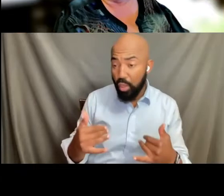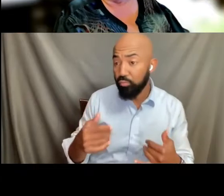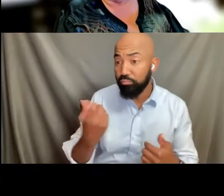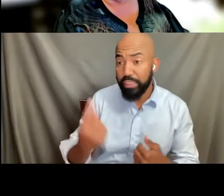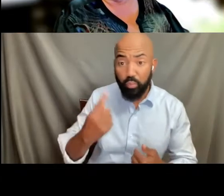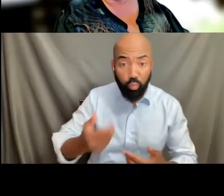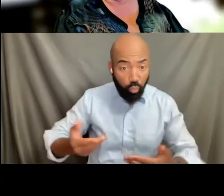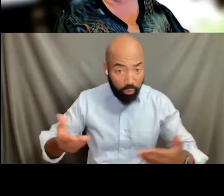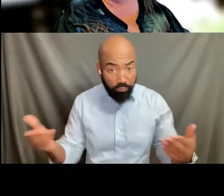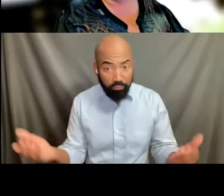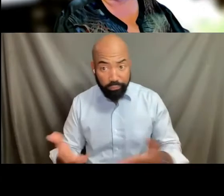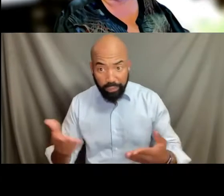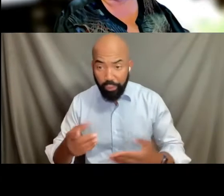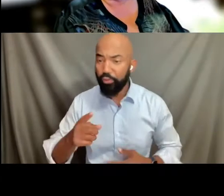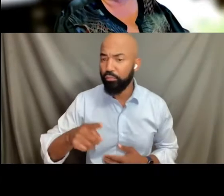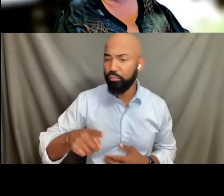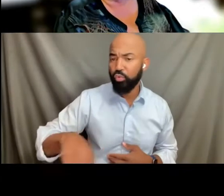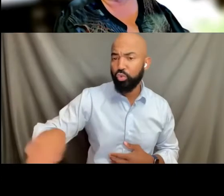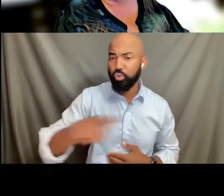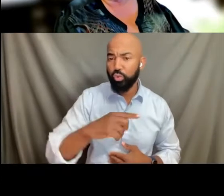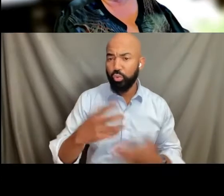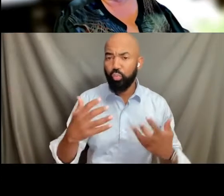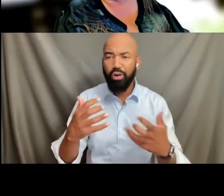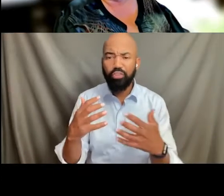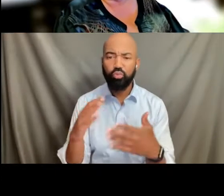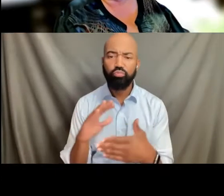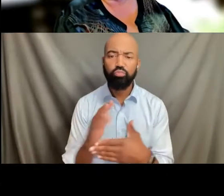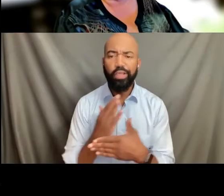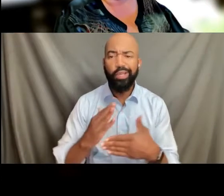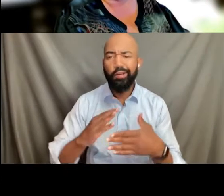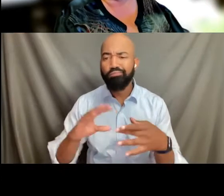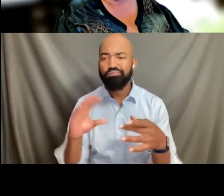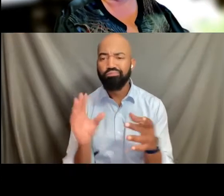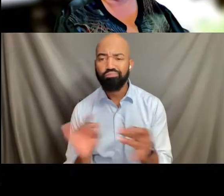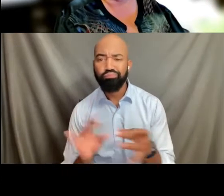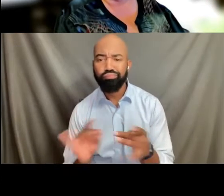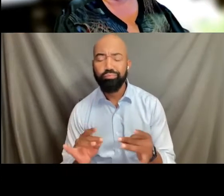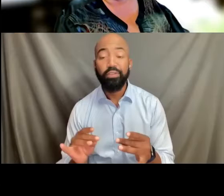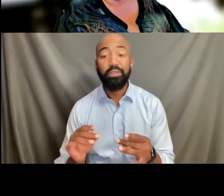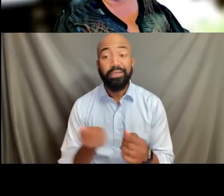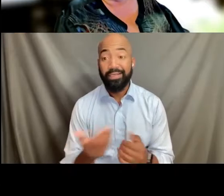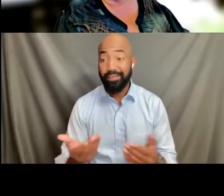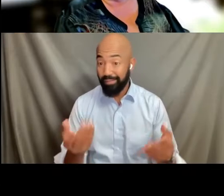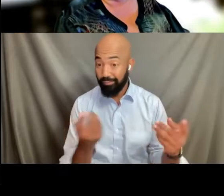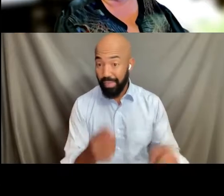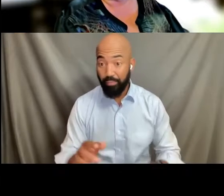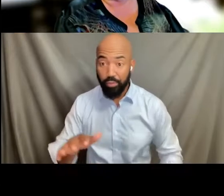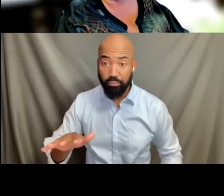that would like to share anything that's happening in your organization